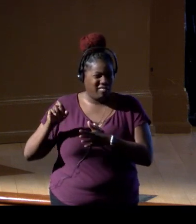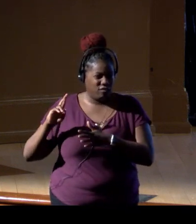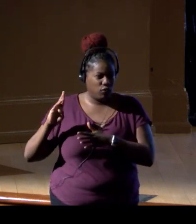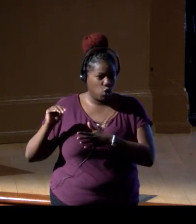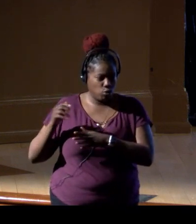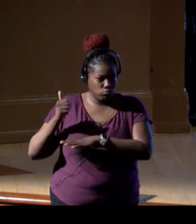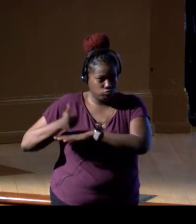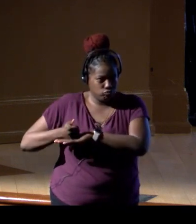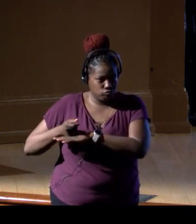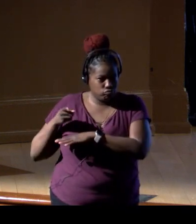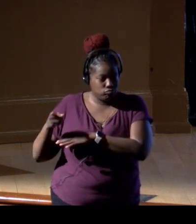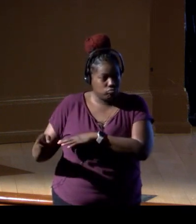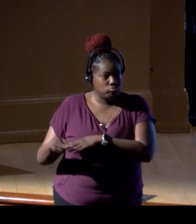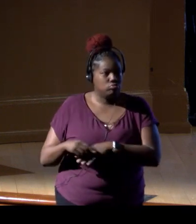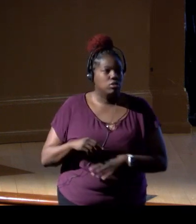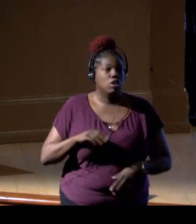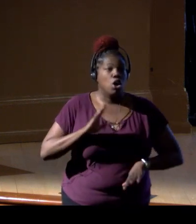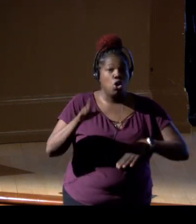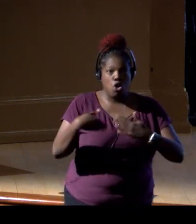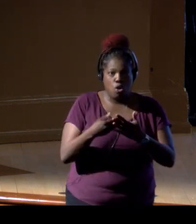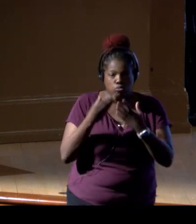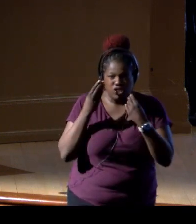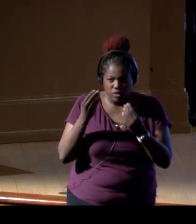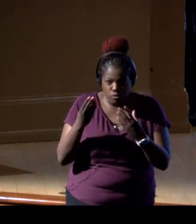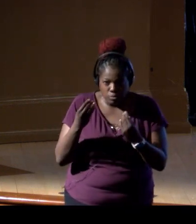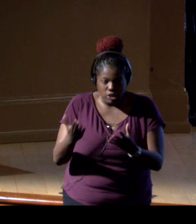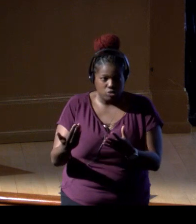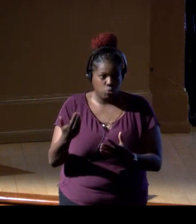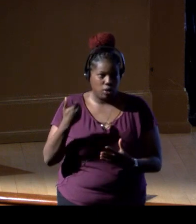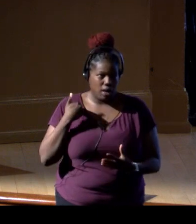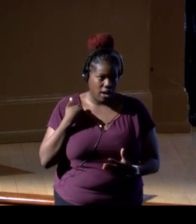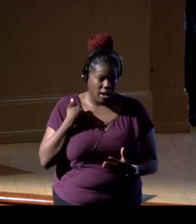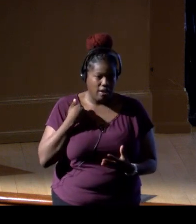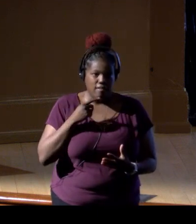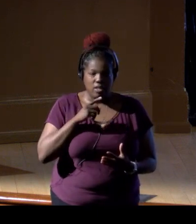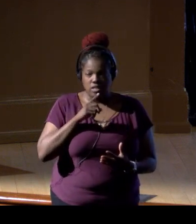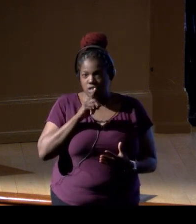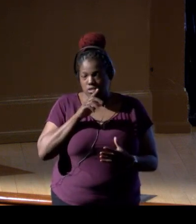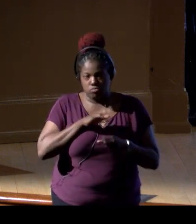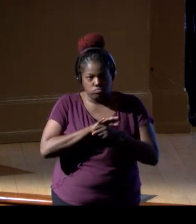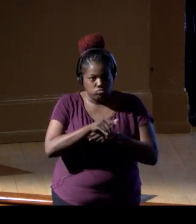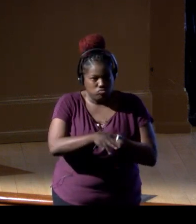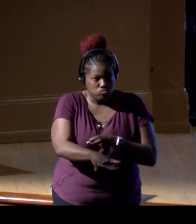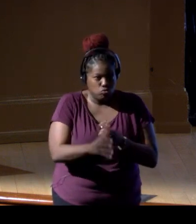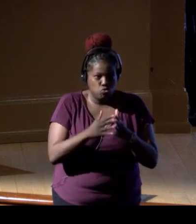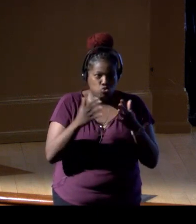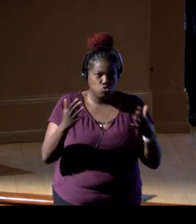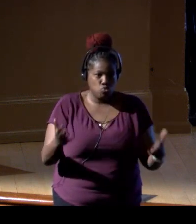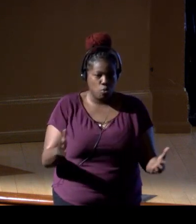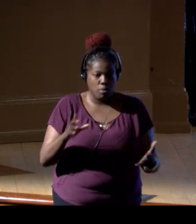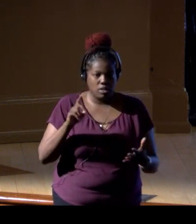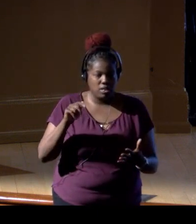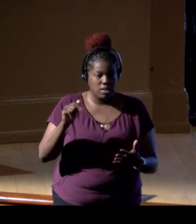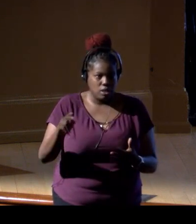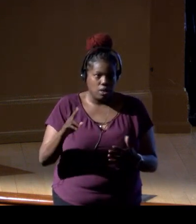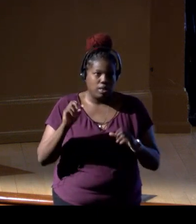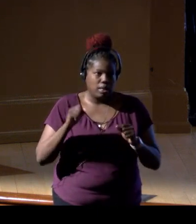And all this data, all this information, which is just a flood of data, analyze it all through AI, right?